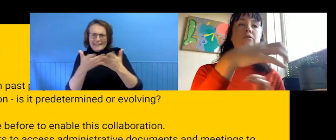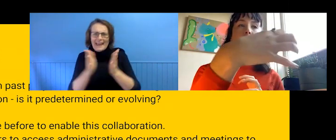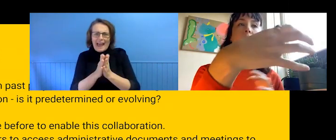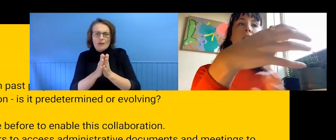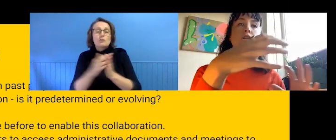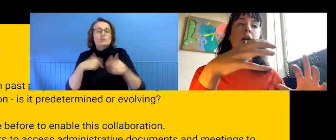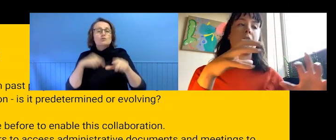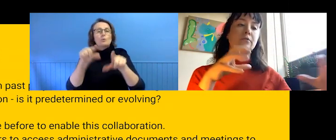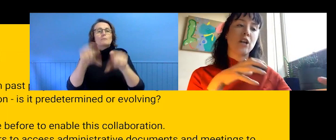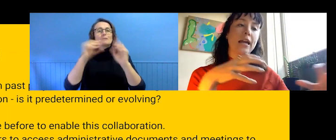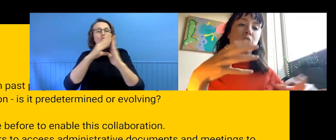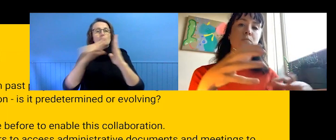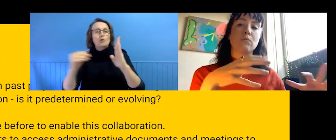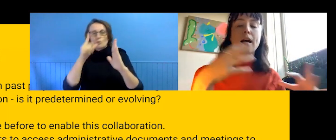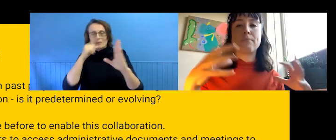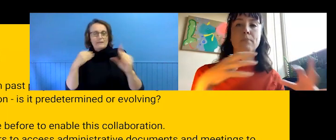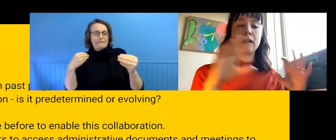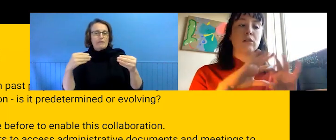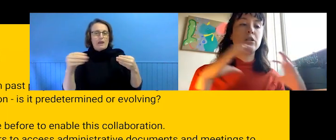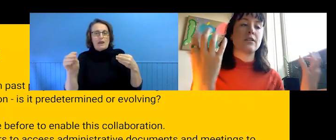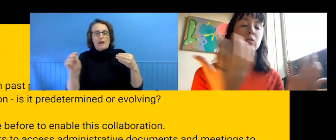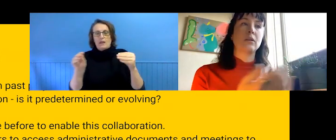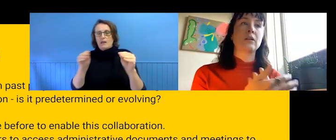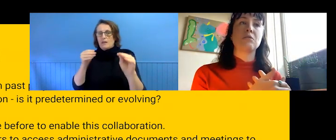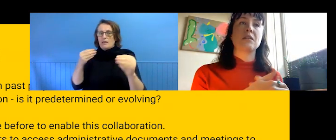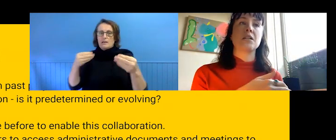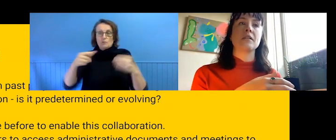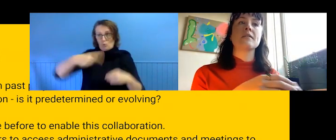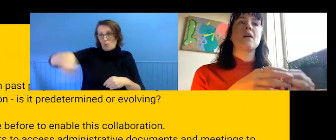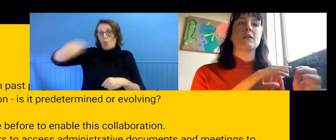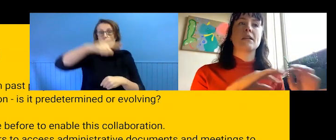stretch and chain, but included us all in all decisions, but that it